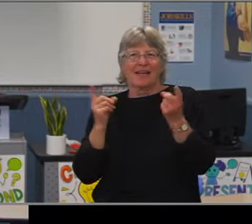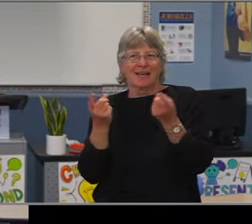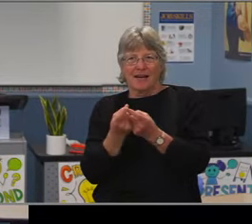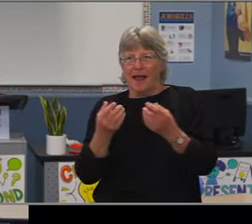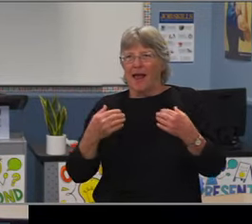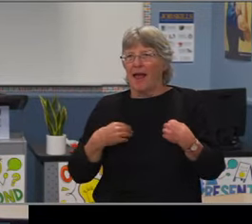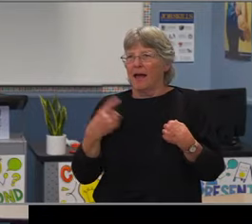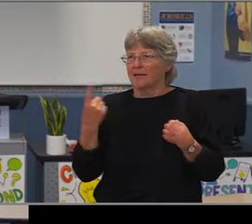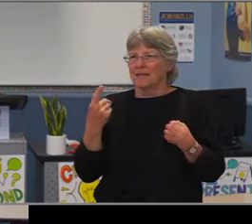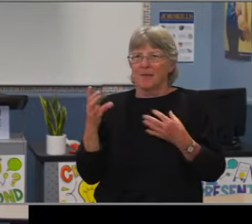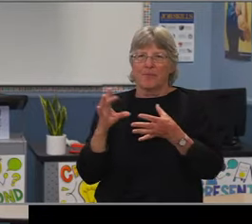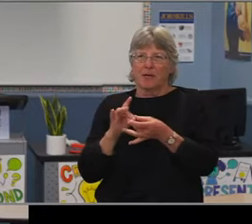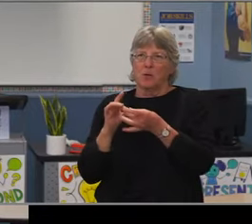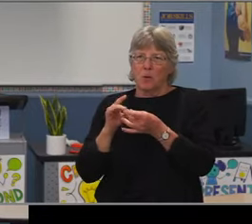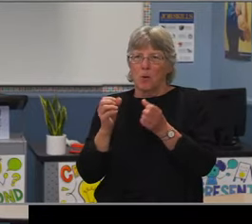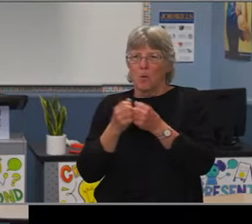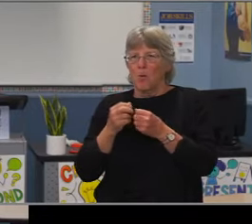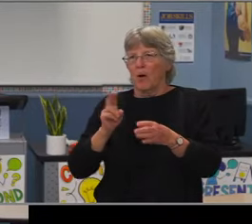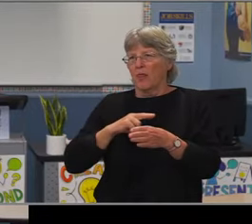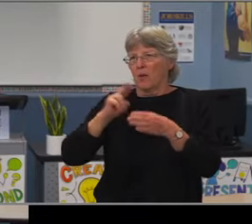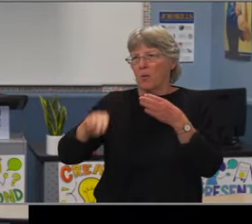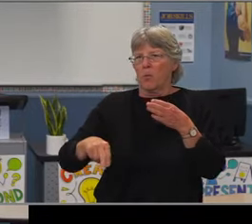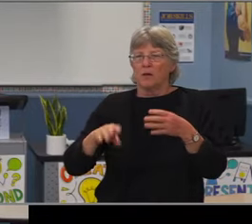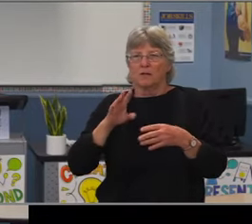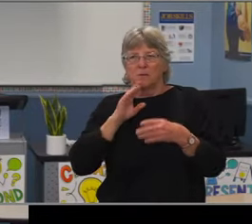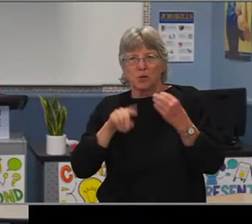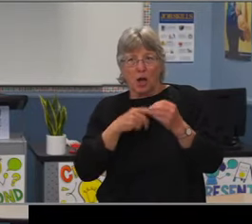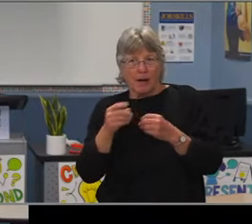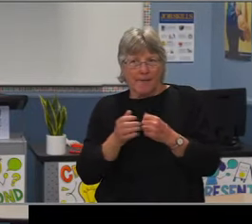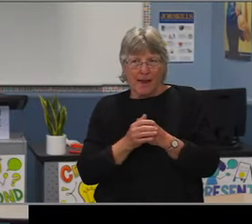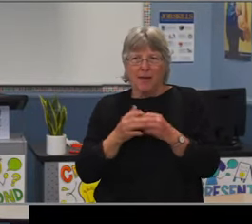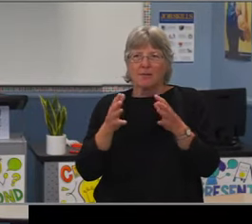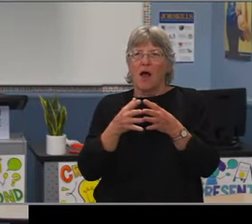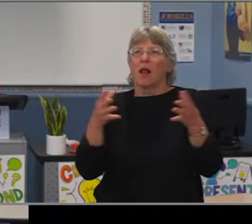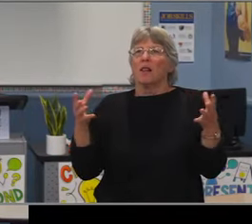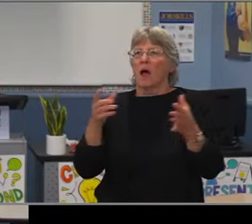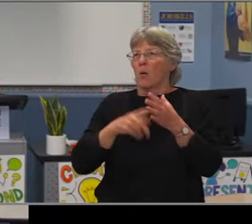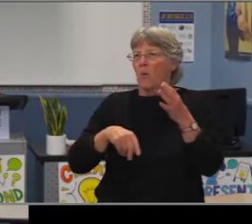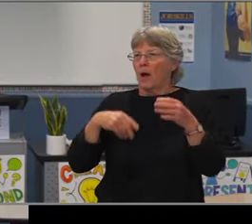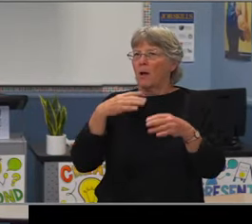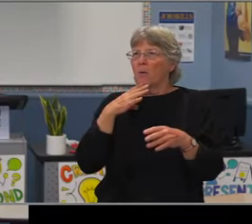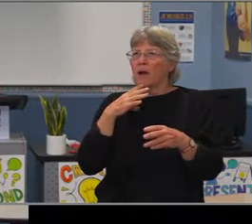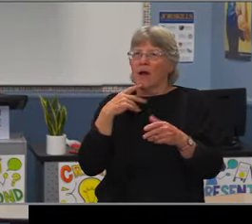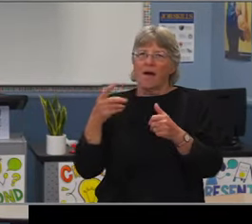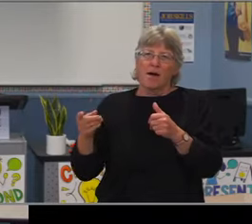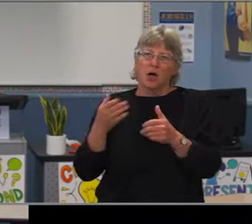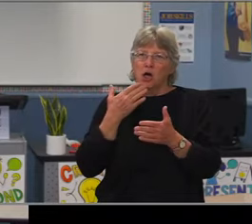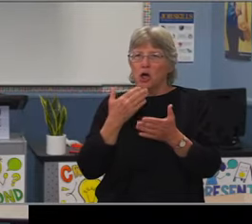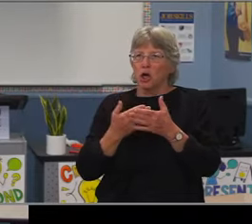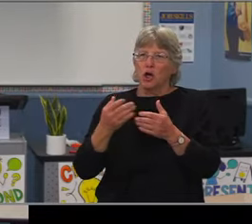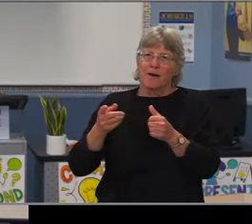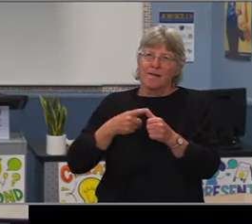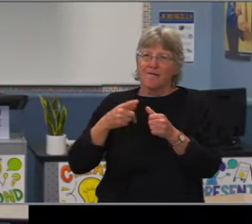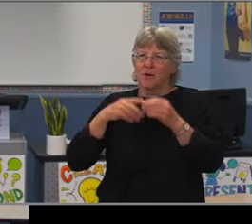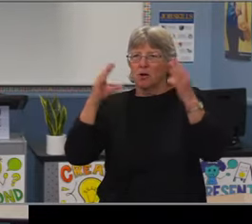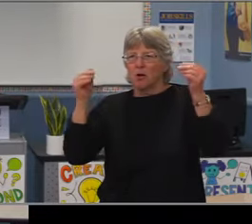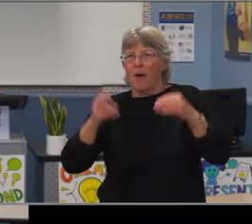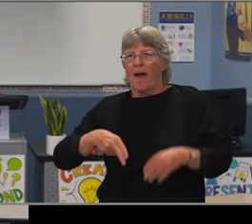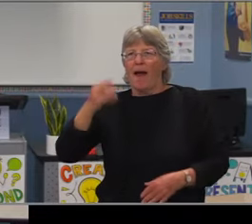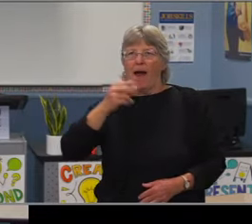So this presentation is really a big picture overview. It's an information item with the intent of bringing you an action item at our next meeting.